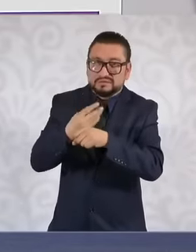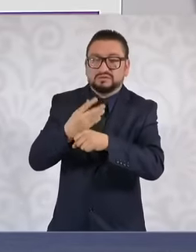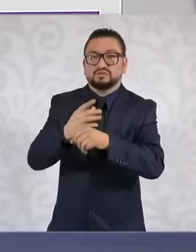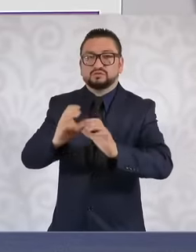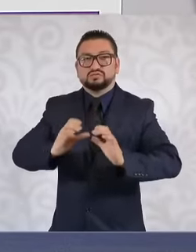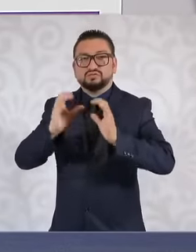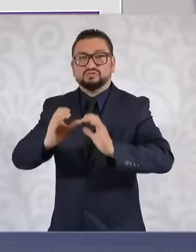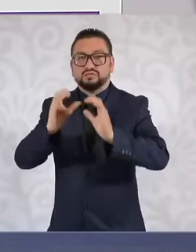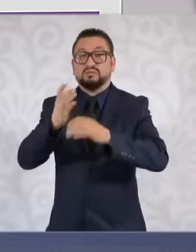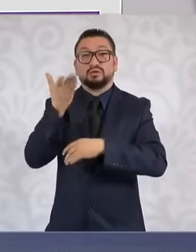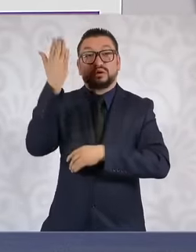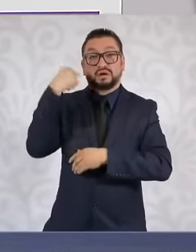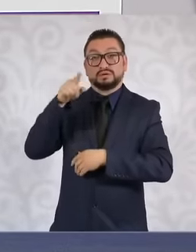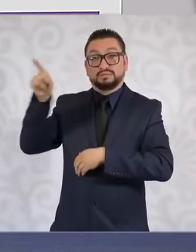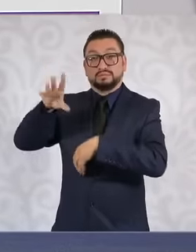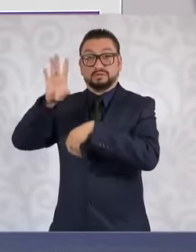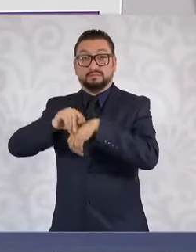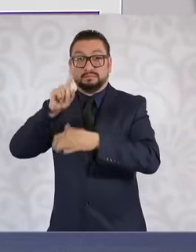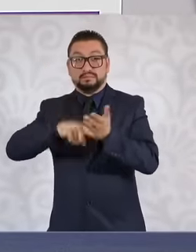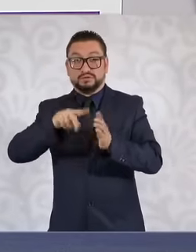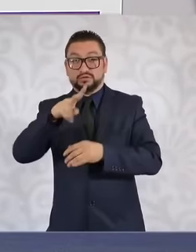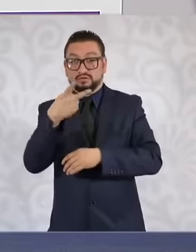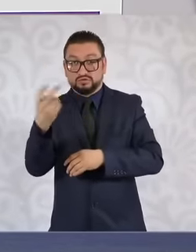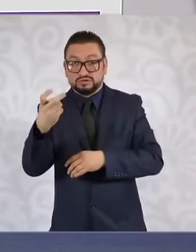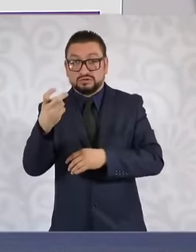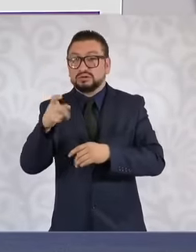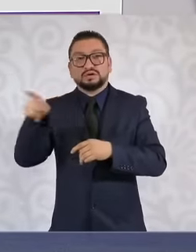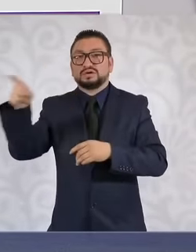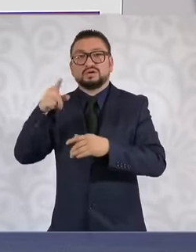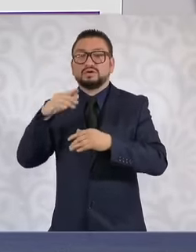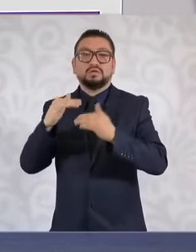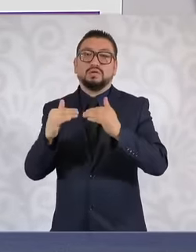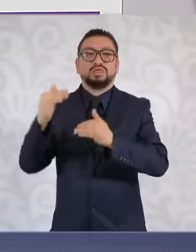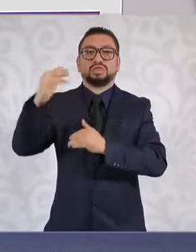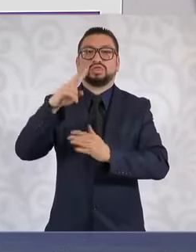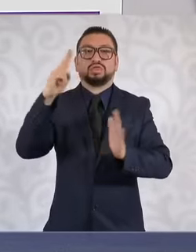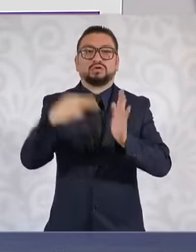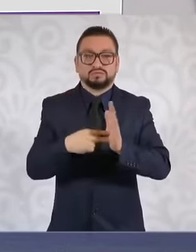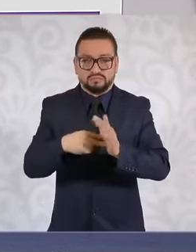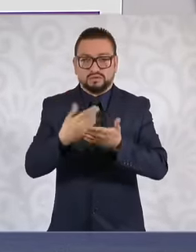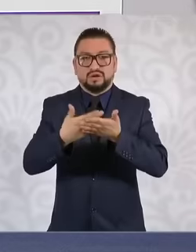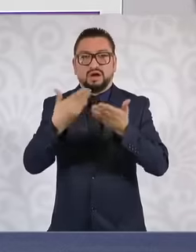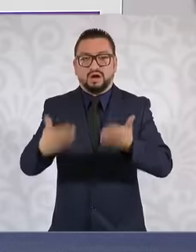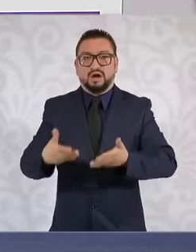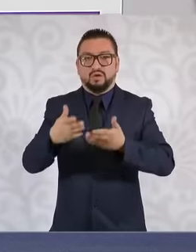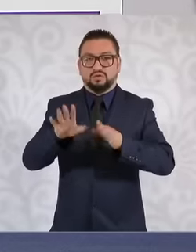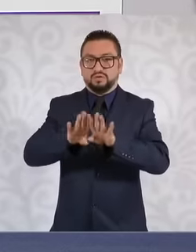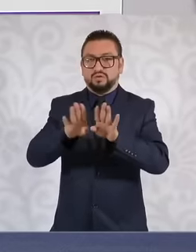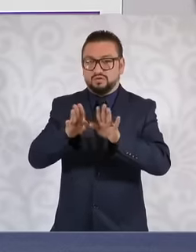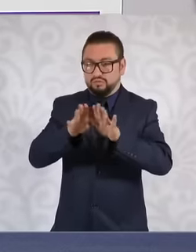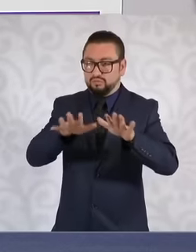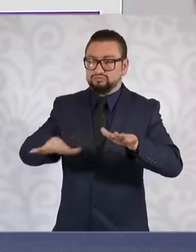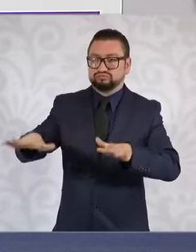100 had, they went to 2000 and it is allowed to create a biological corridor that will connect the